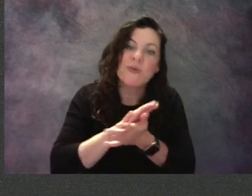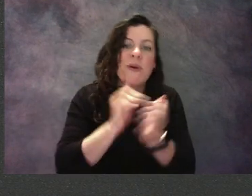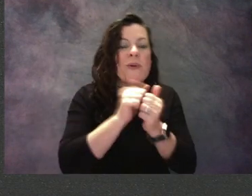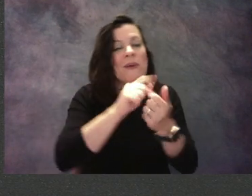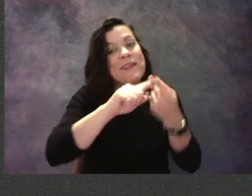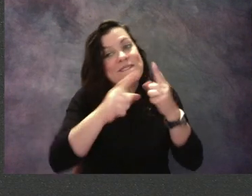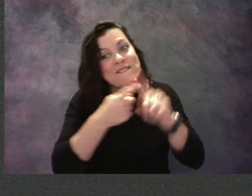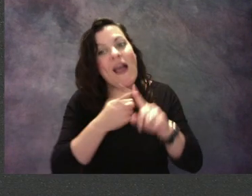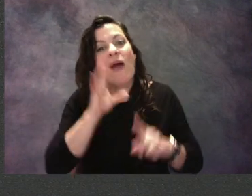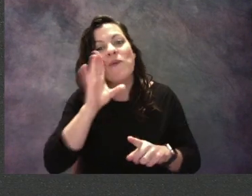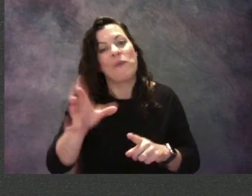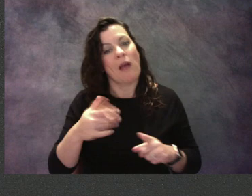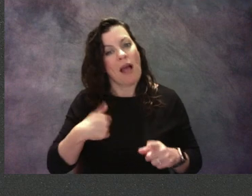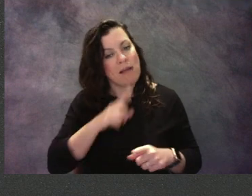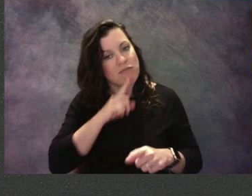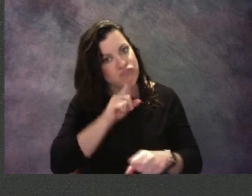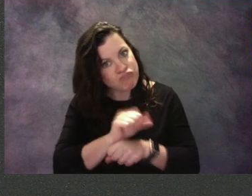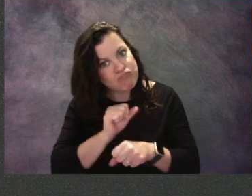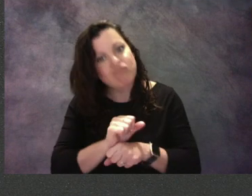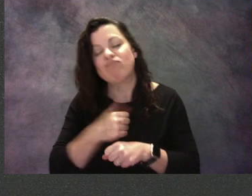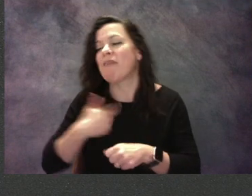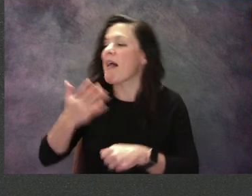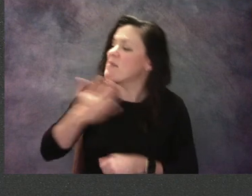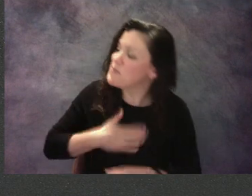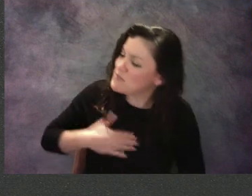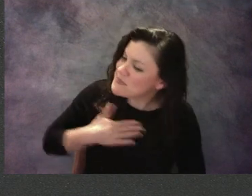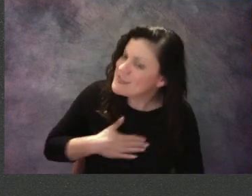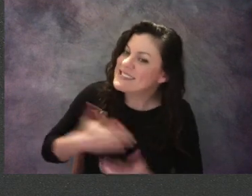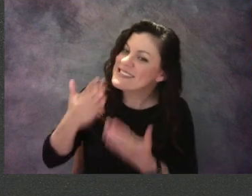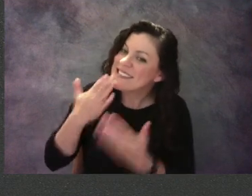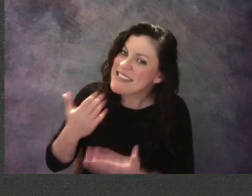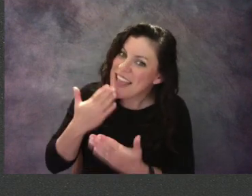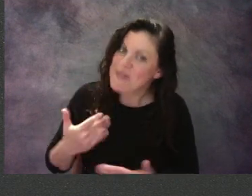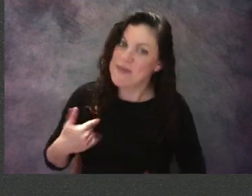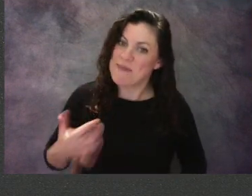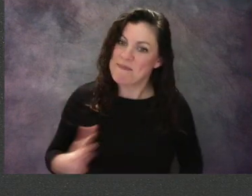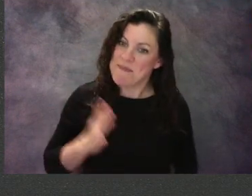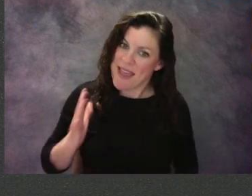or when you're at school, wherever you might be.